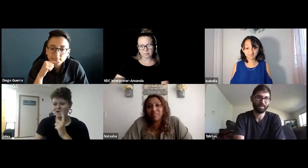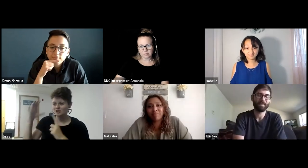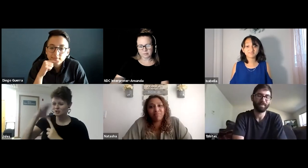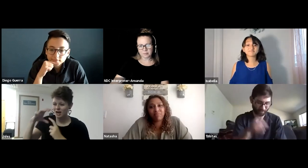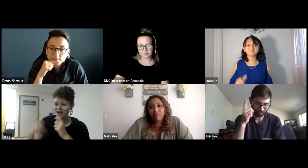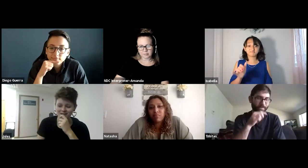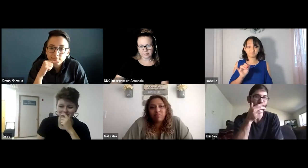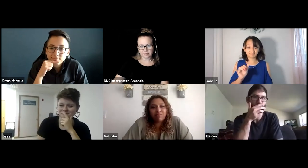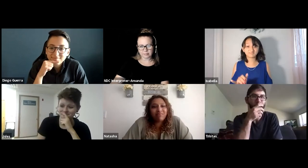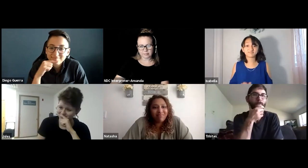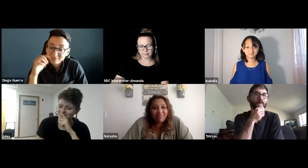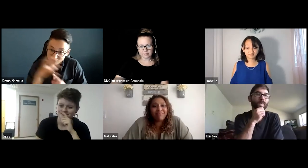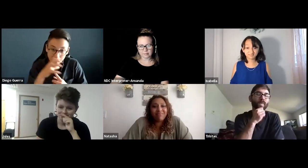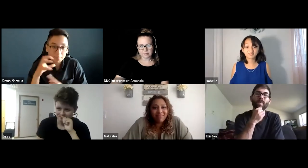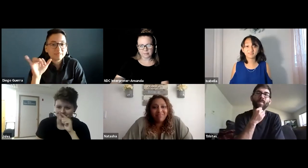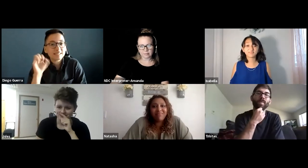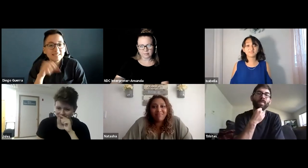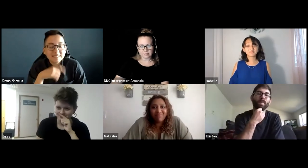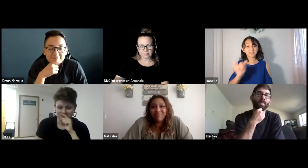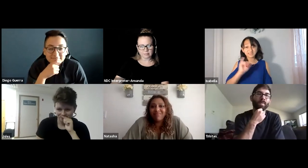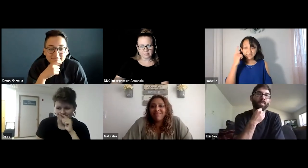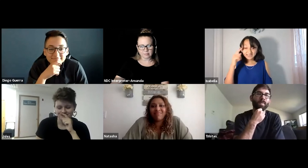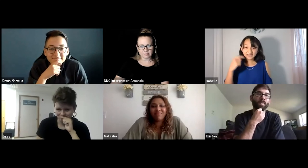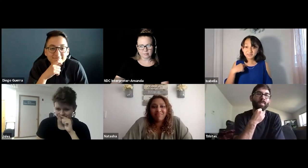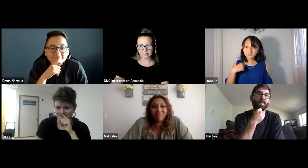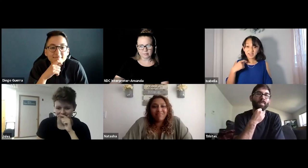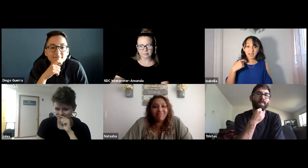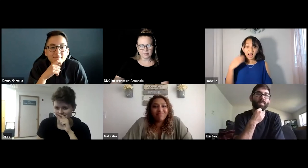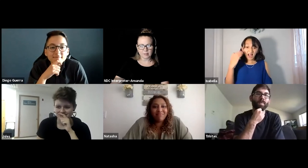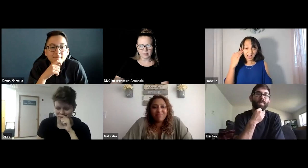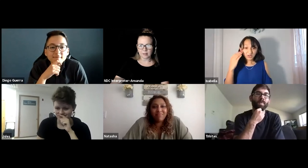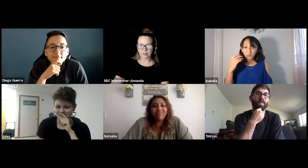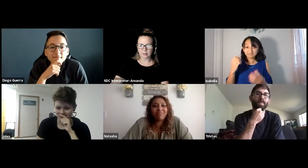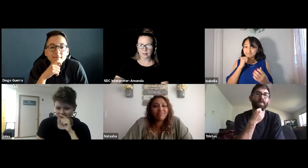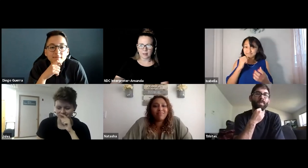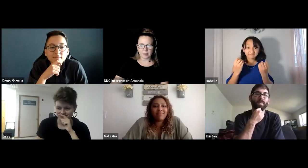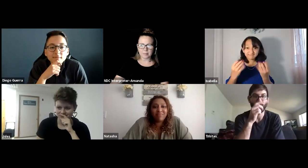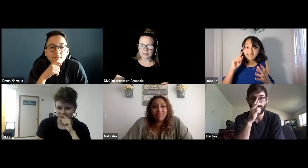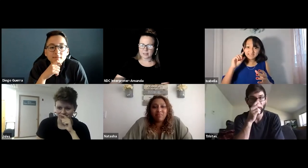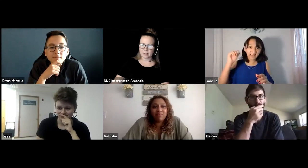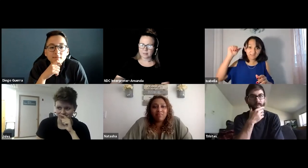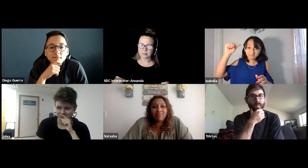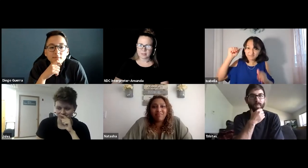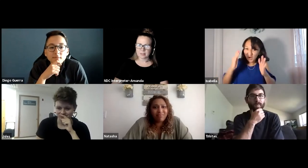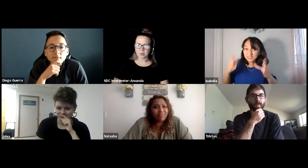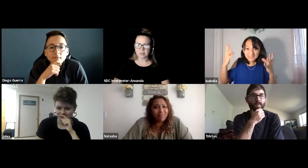A to Z I want to change the world for Deaf individuals to have more access and equity. Amazing. This is Jules.